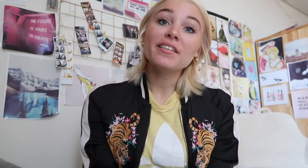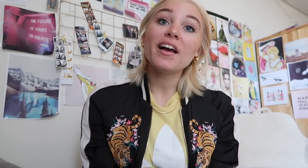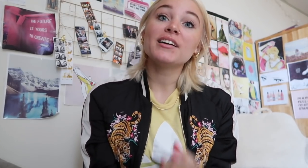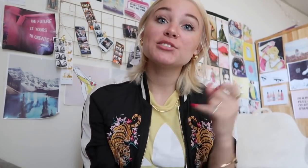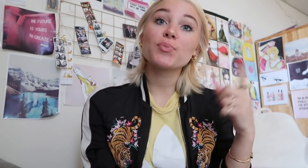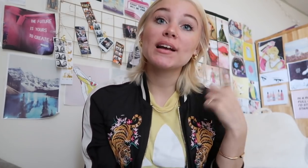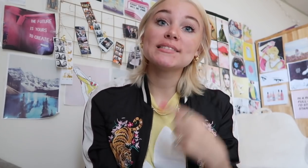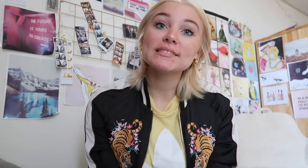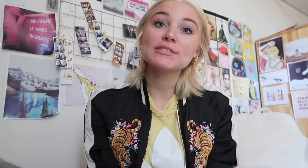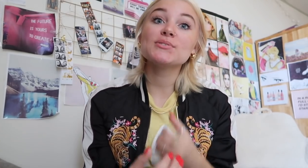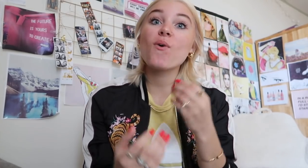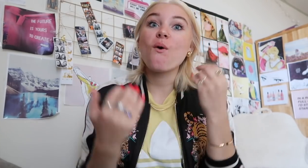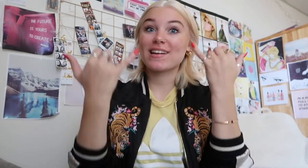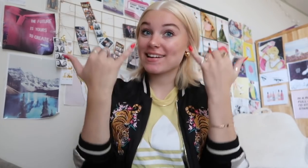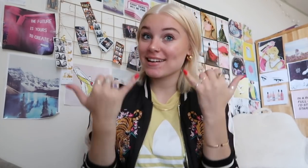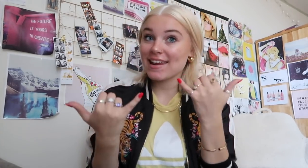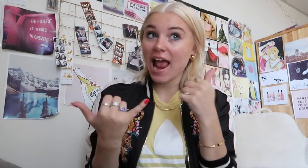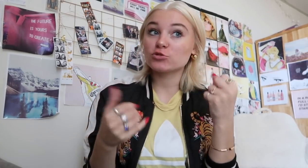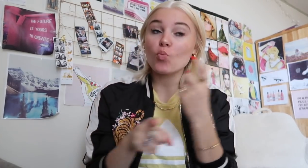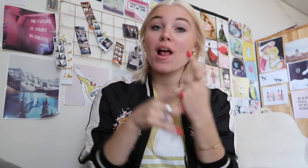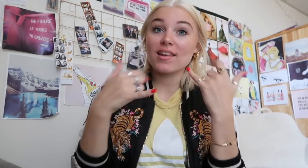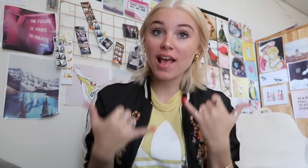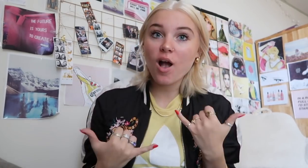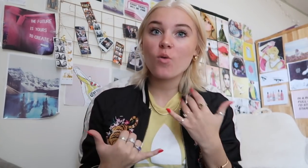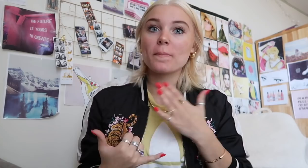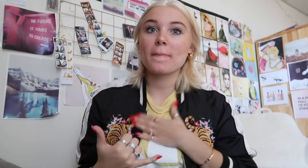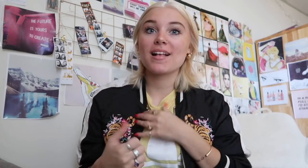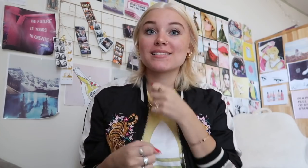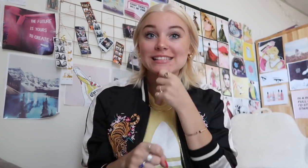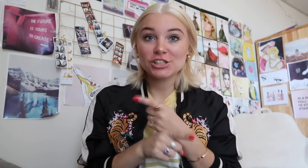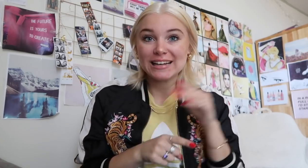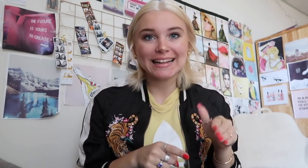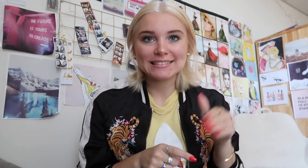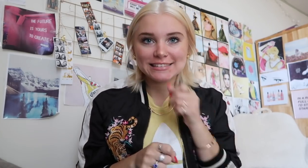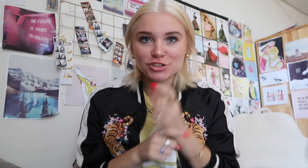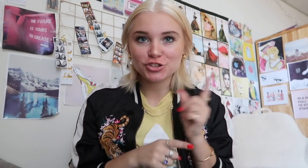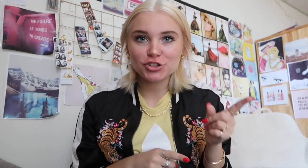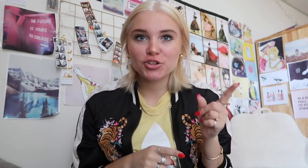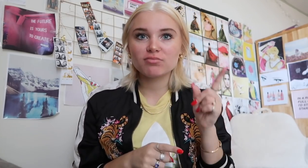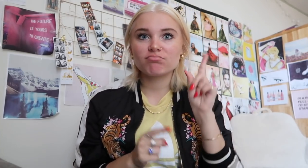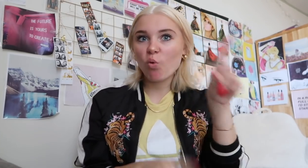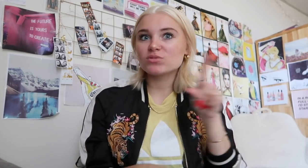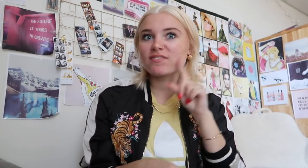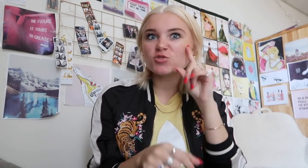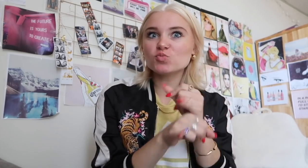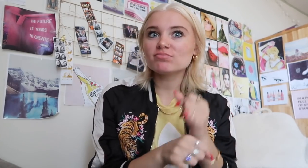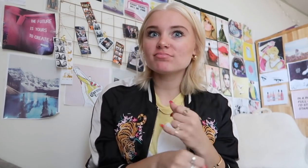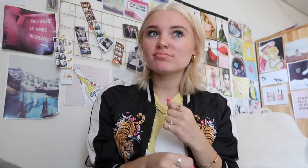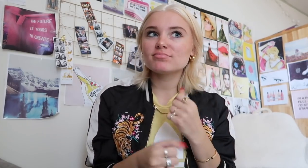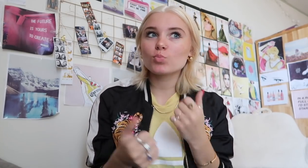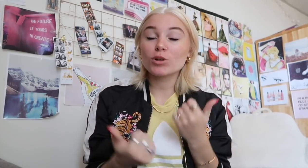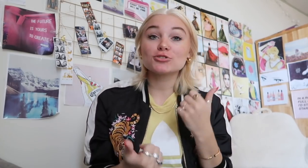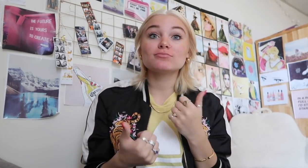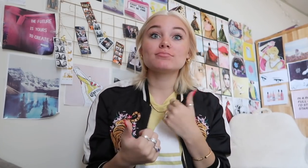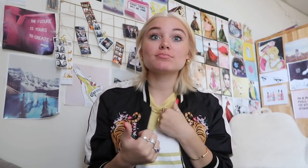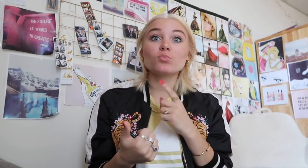yeah it was crazy as right now, my little sister is attending to deaf school